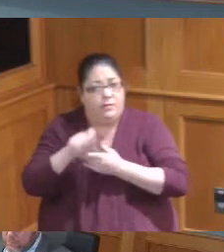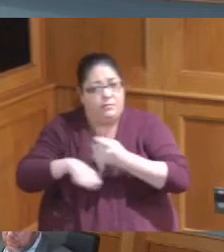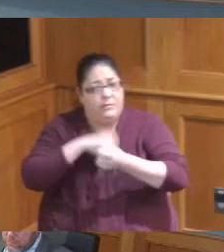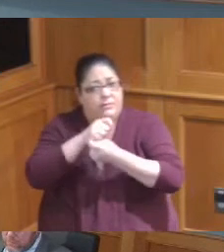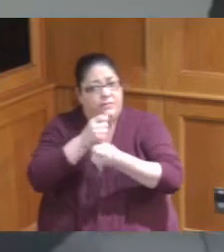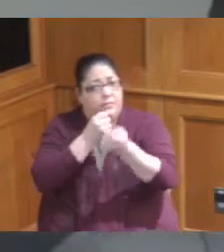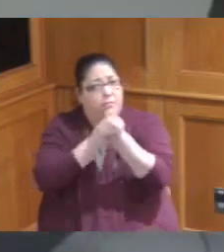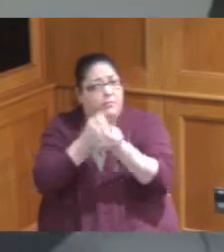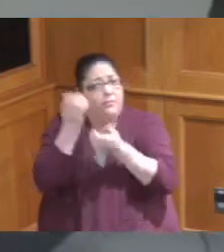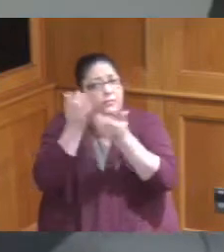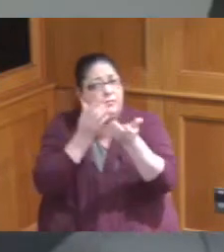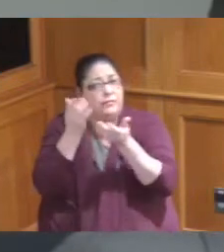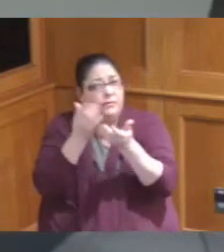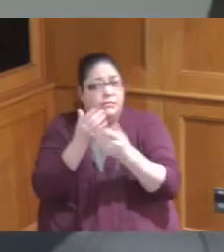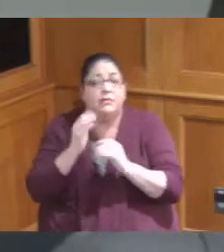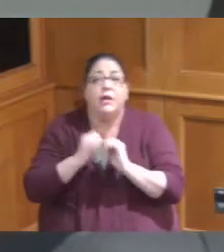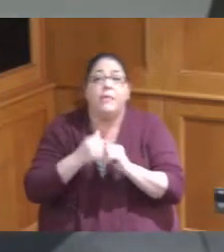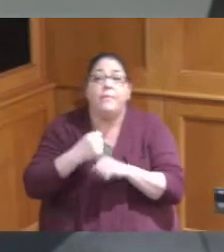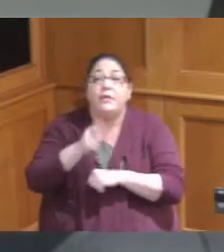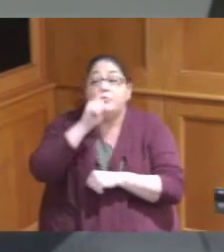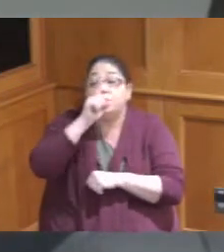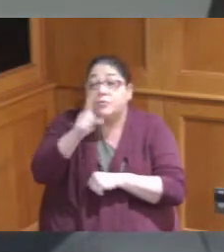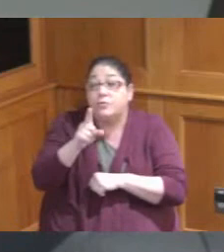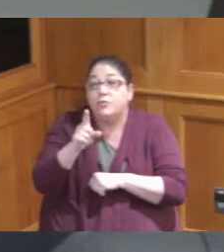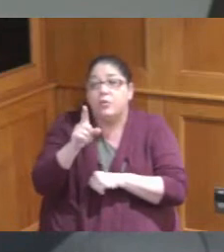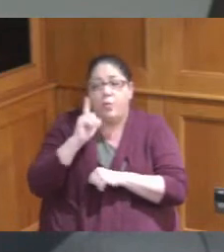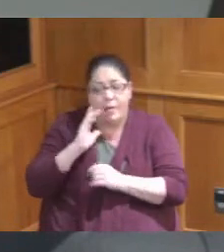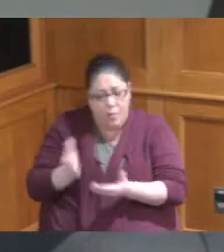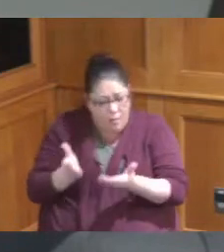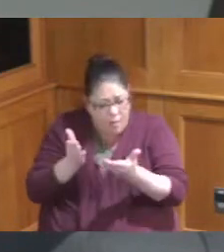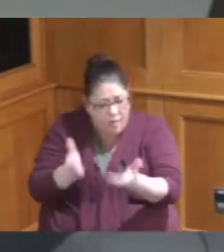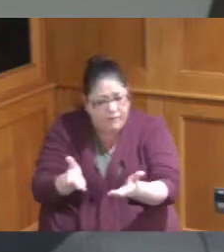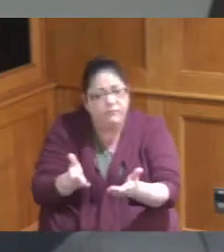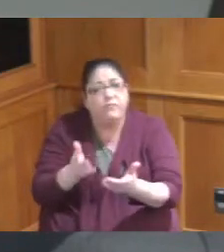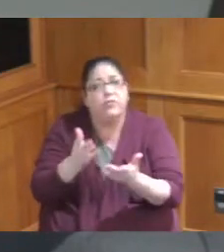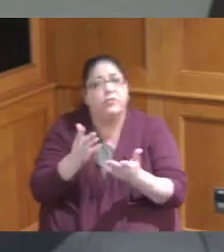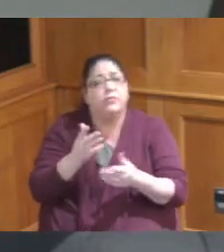Services to make sure that as as these are put out there whether it's going to be whether it's going